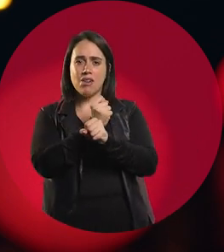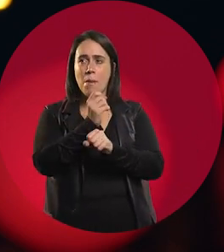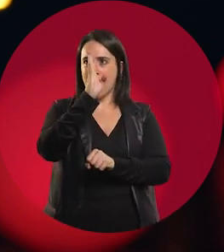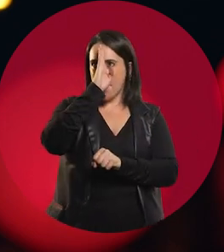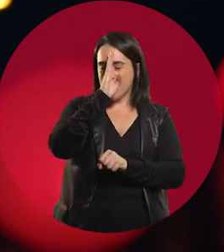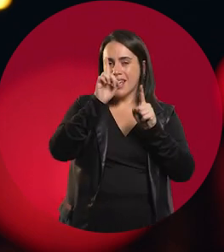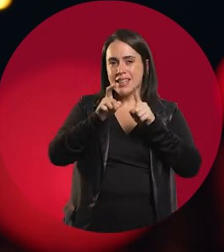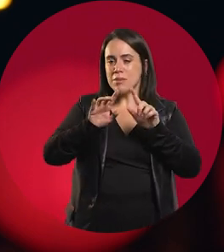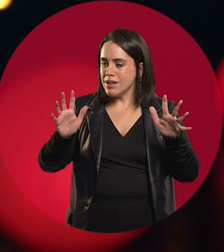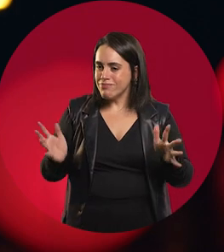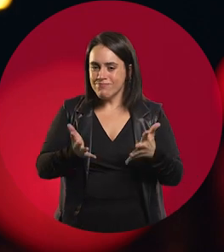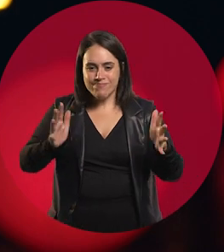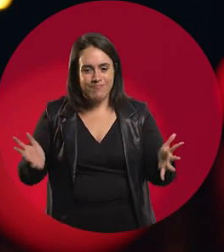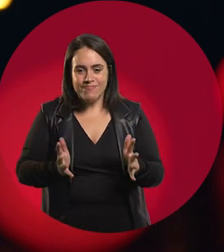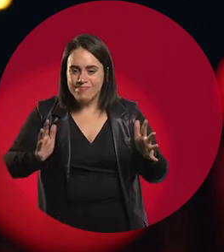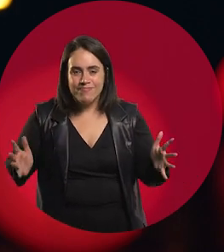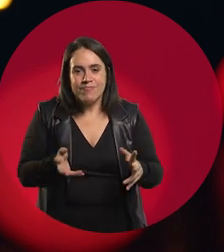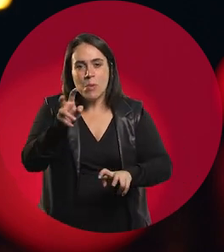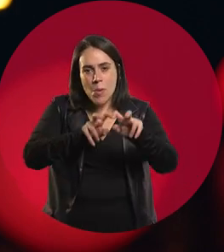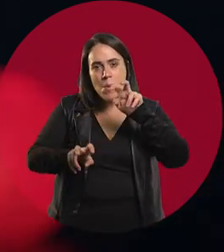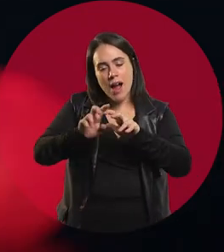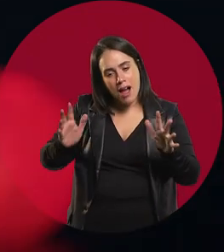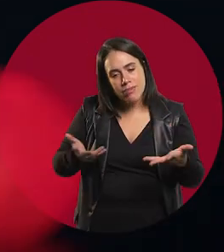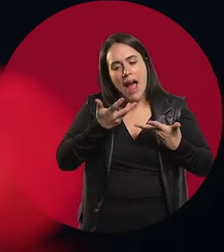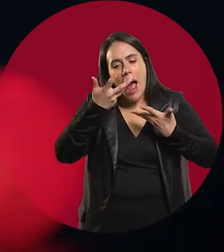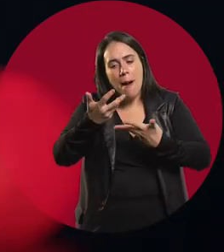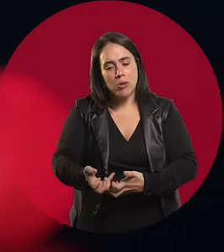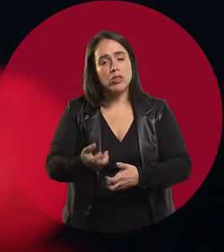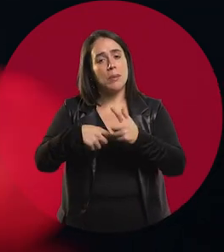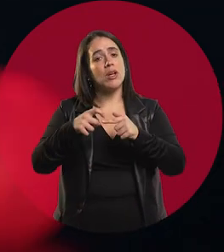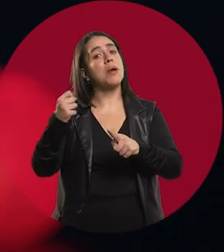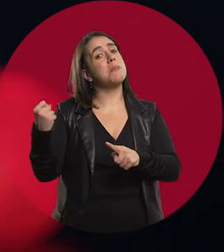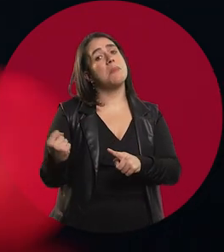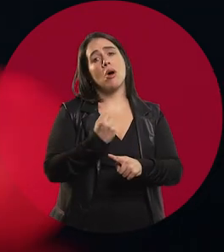to be stimulated all the time without losing sight of what we talked about,